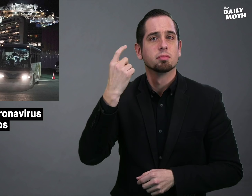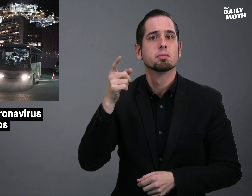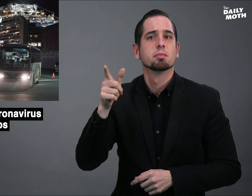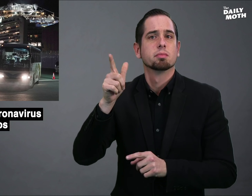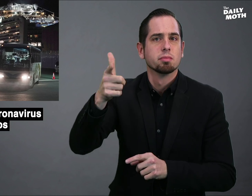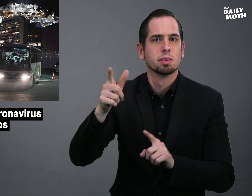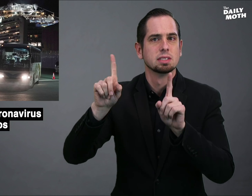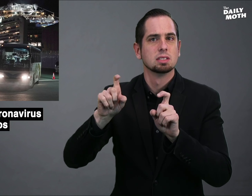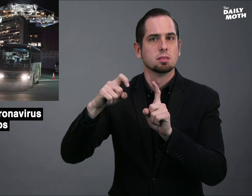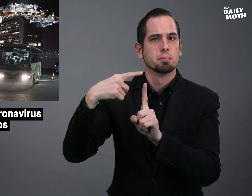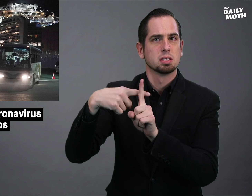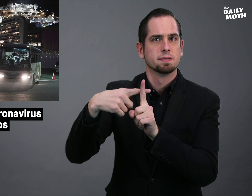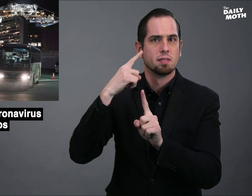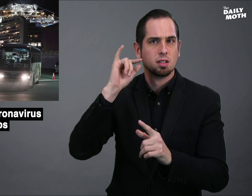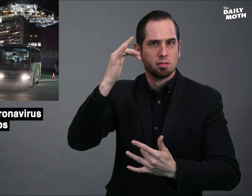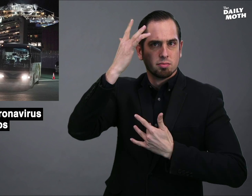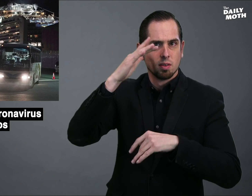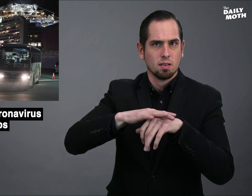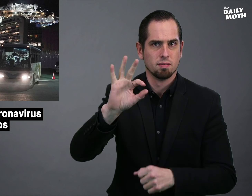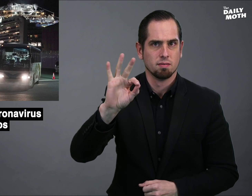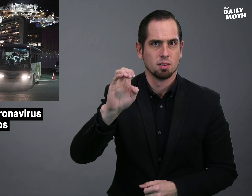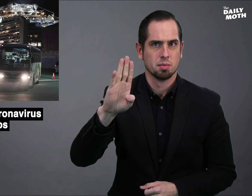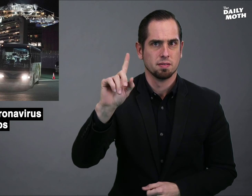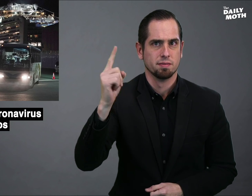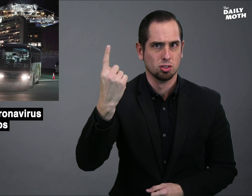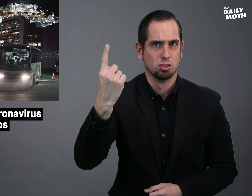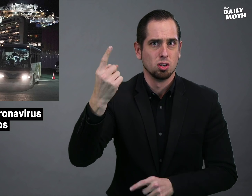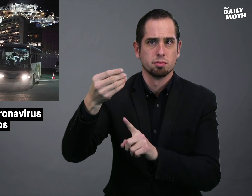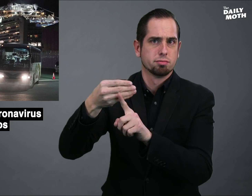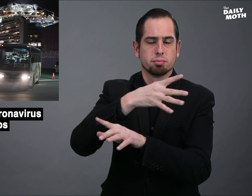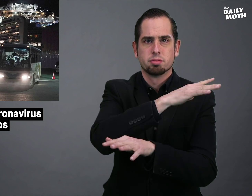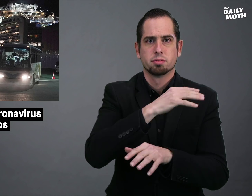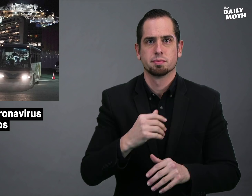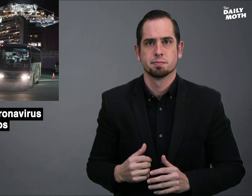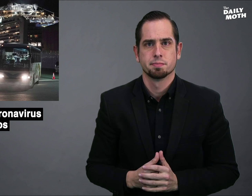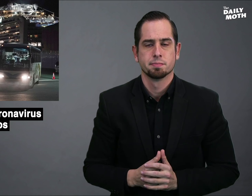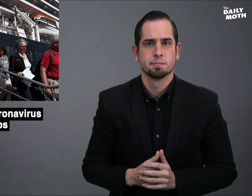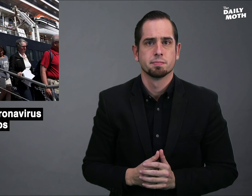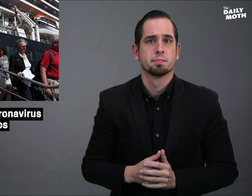He tested positive for the virus on February 1.